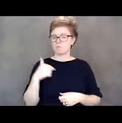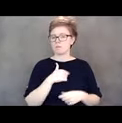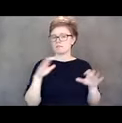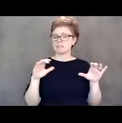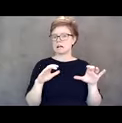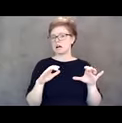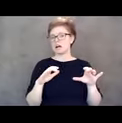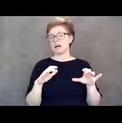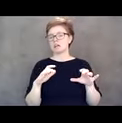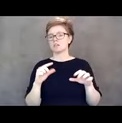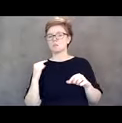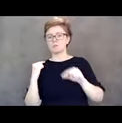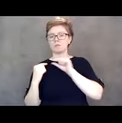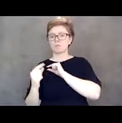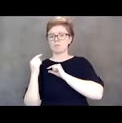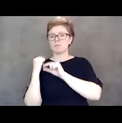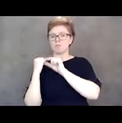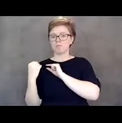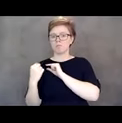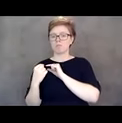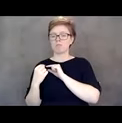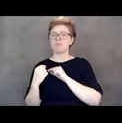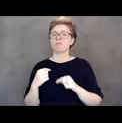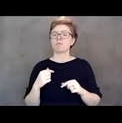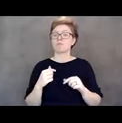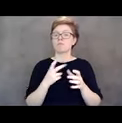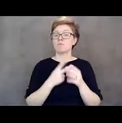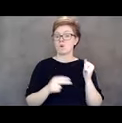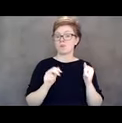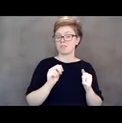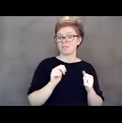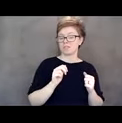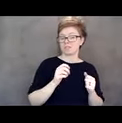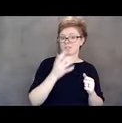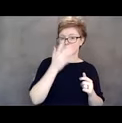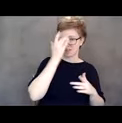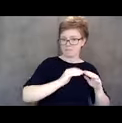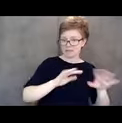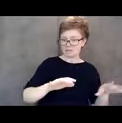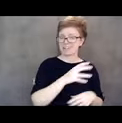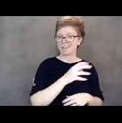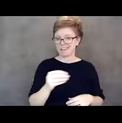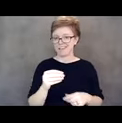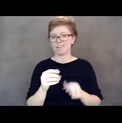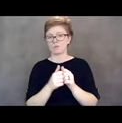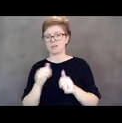with this pandemic but also the ADA. As long as we can stick together and gain experience from each other,